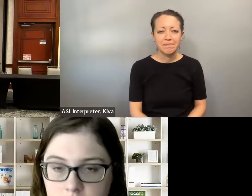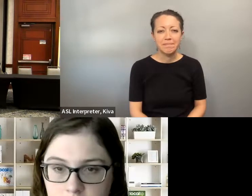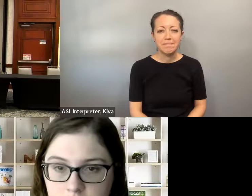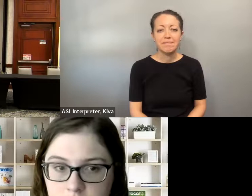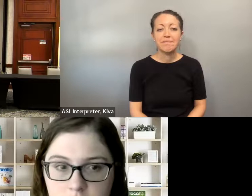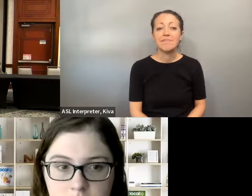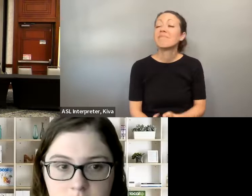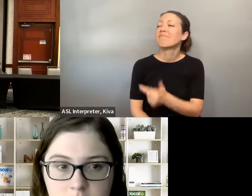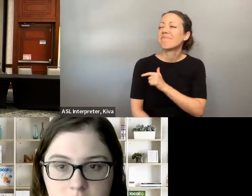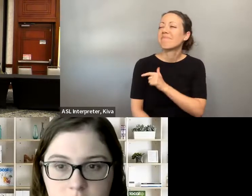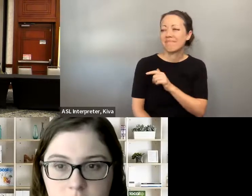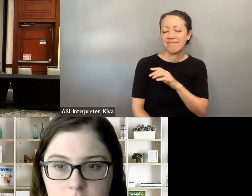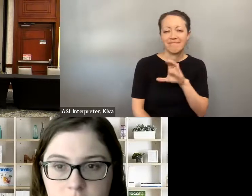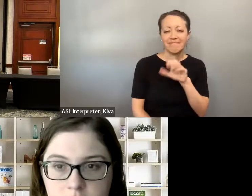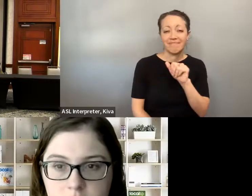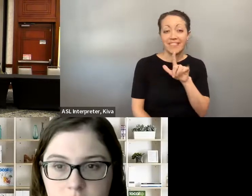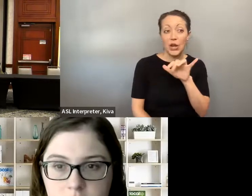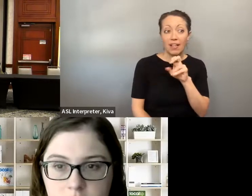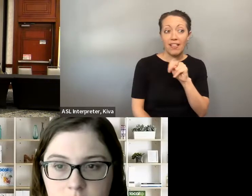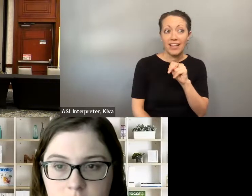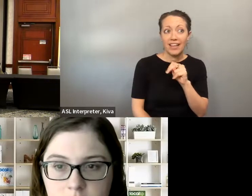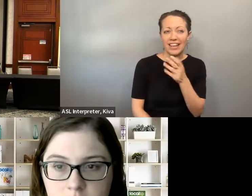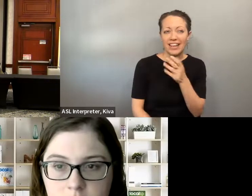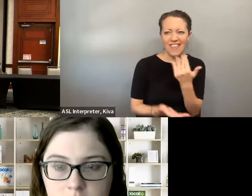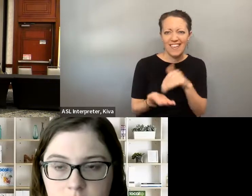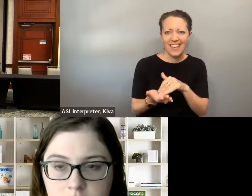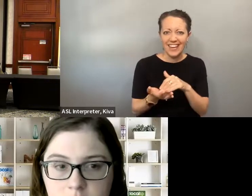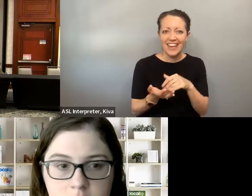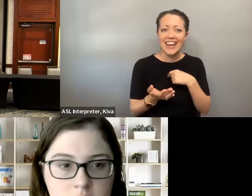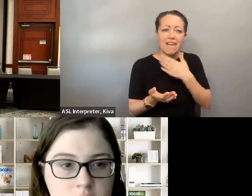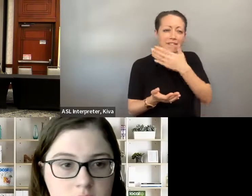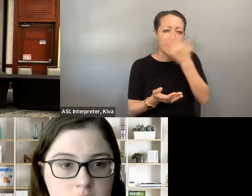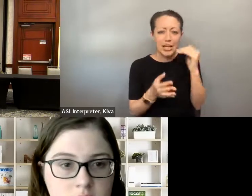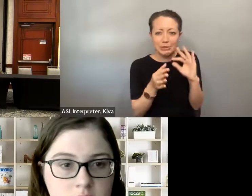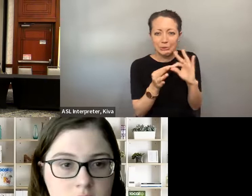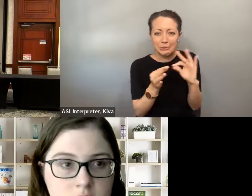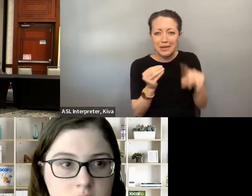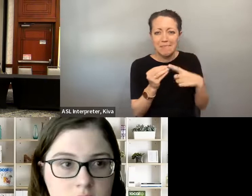happy